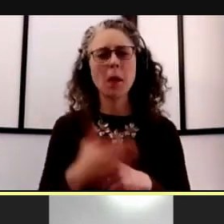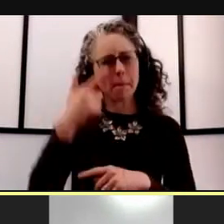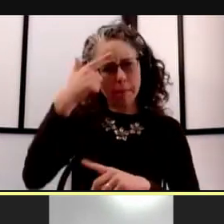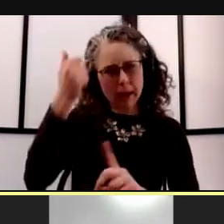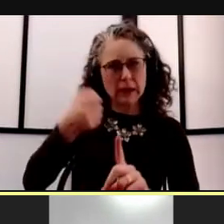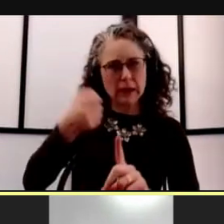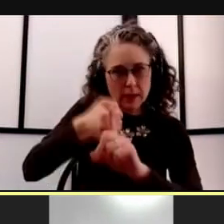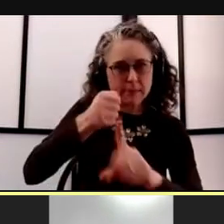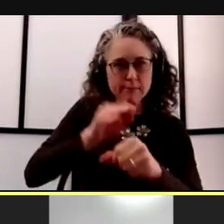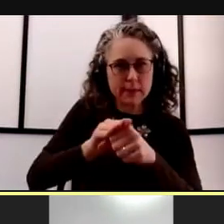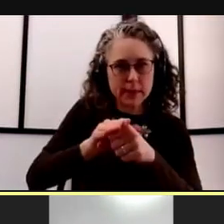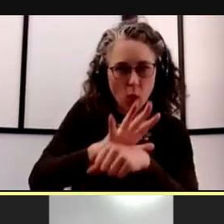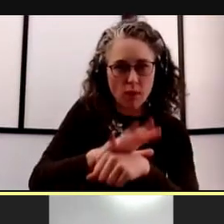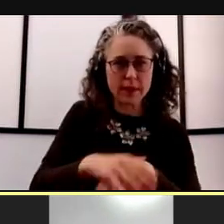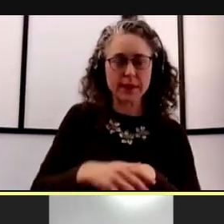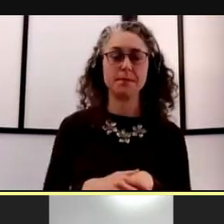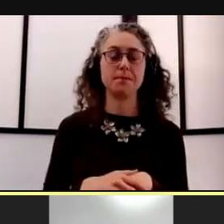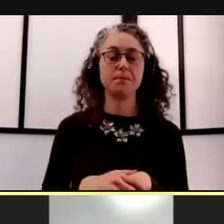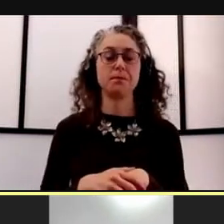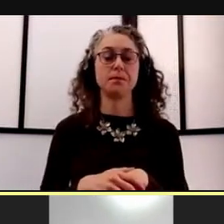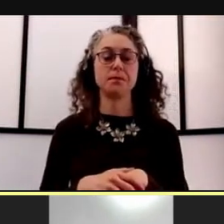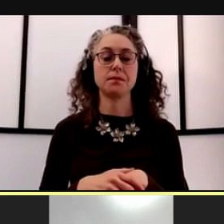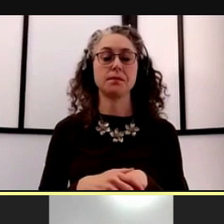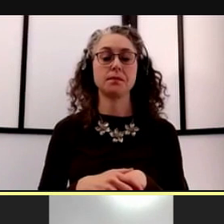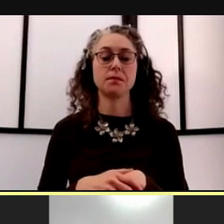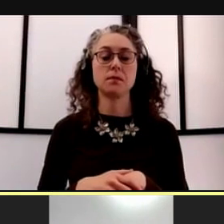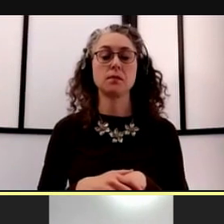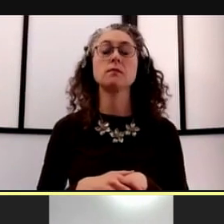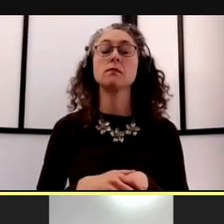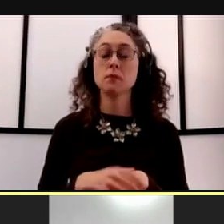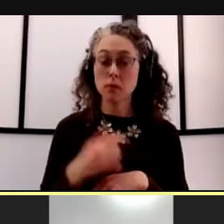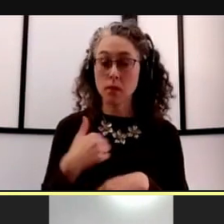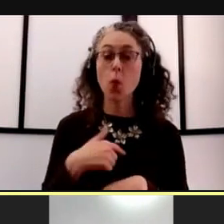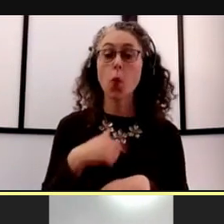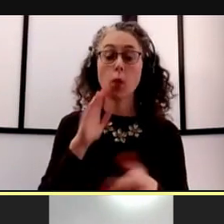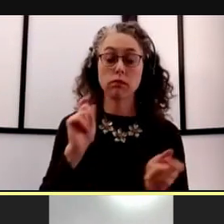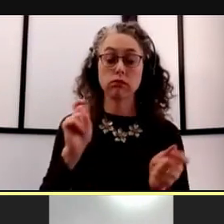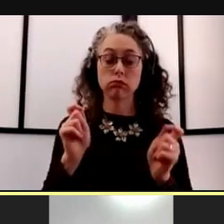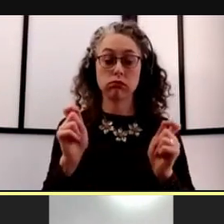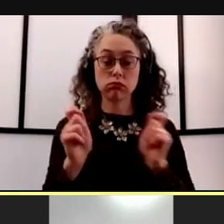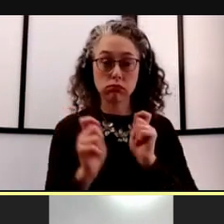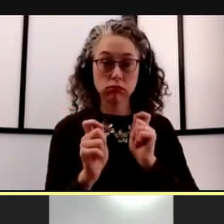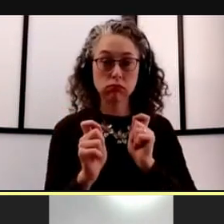So as we do this, as we put in some modifications, we wanna continue to emphasize